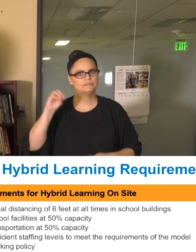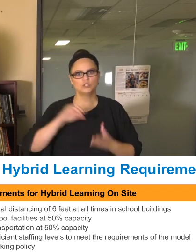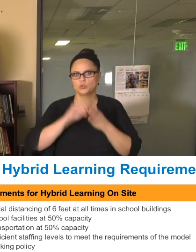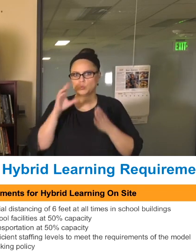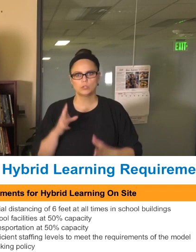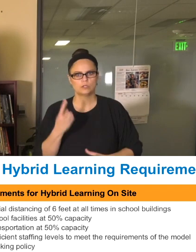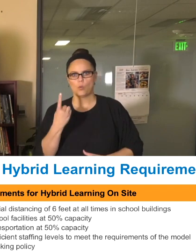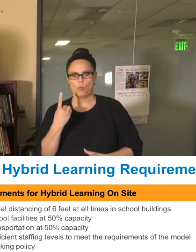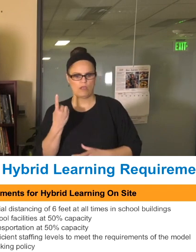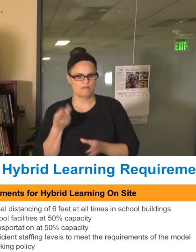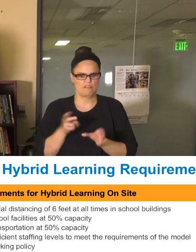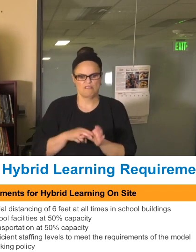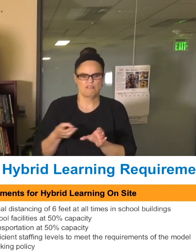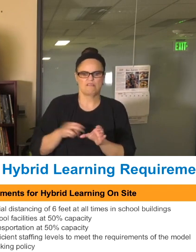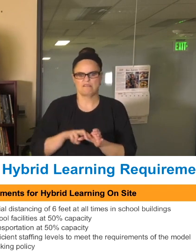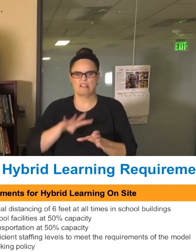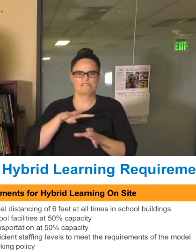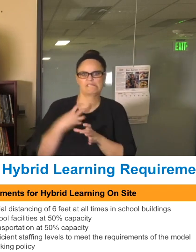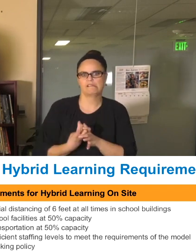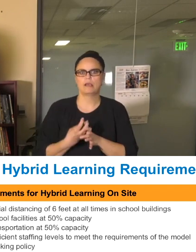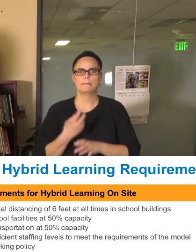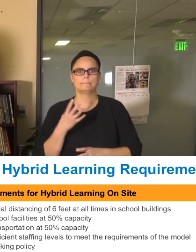To do it safely, the number might be more like 10, 15,